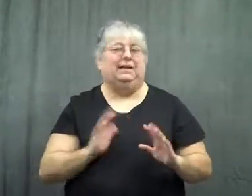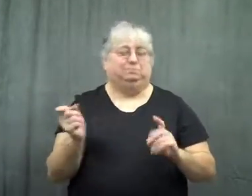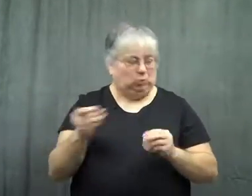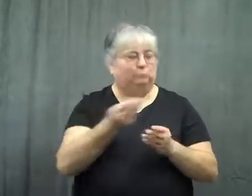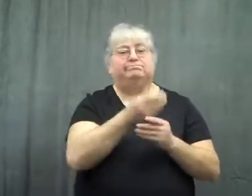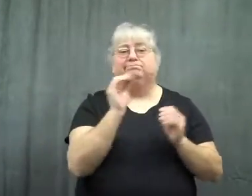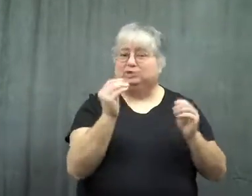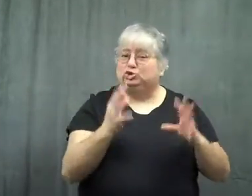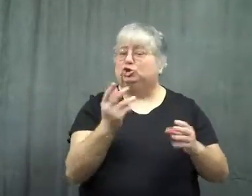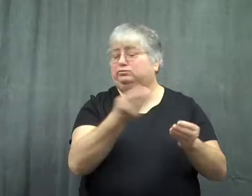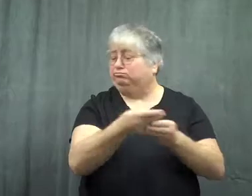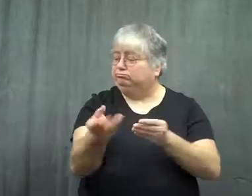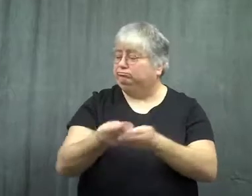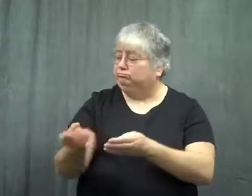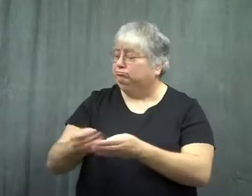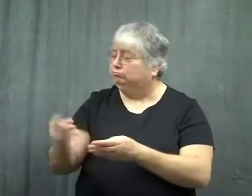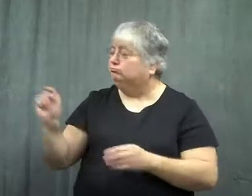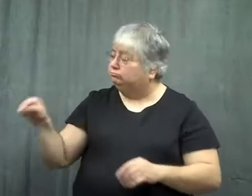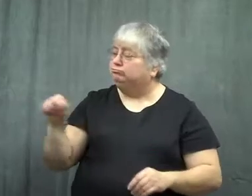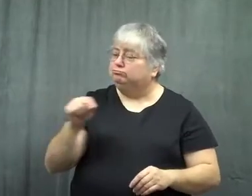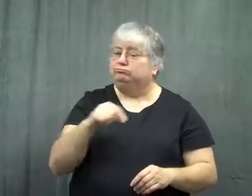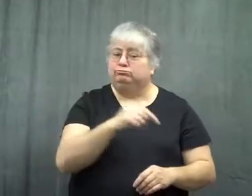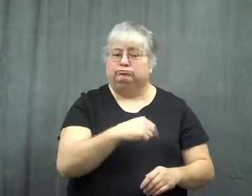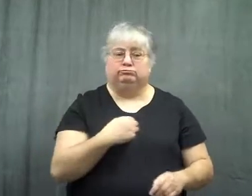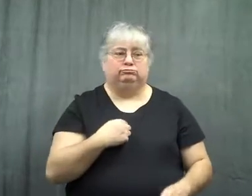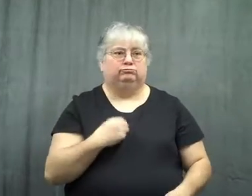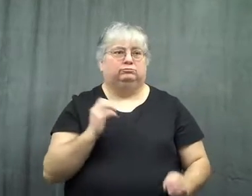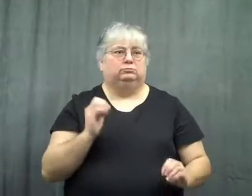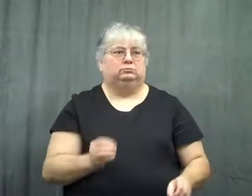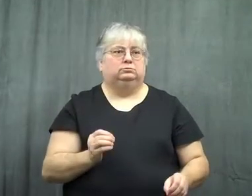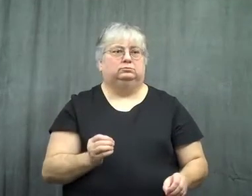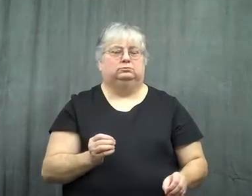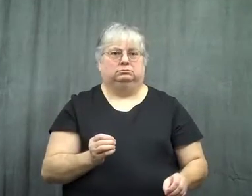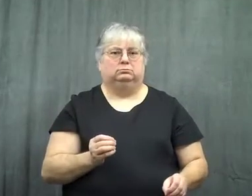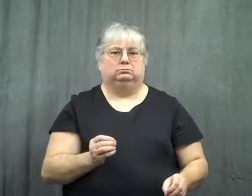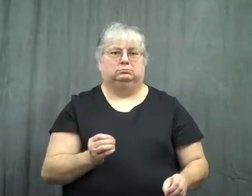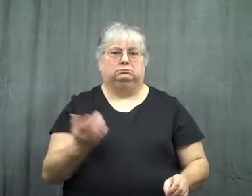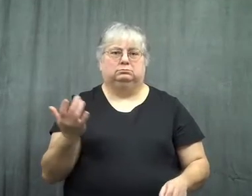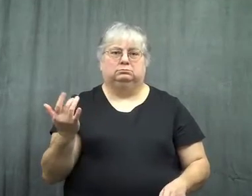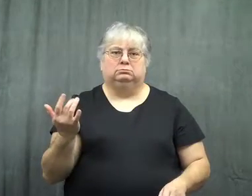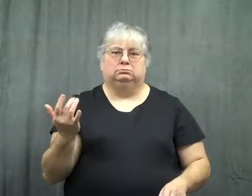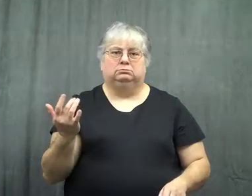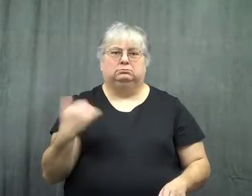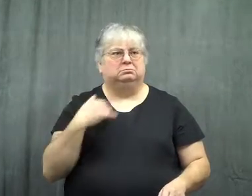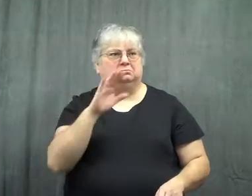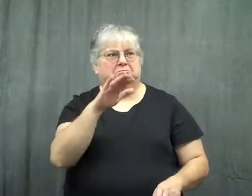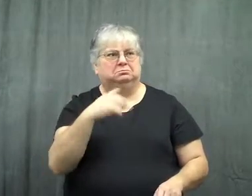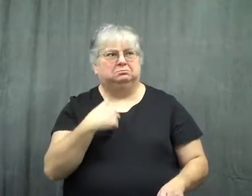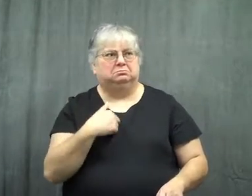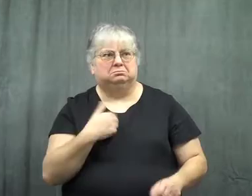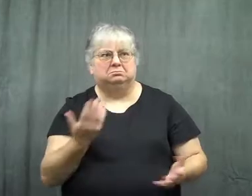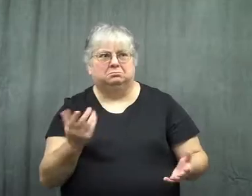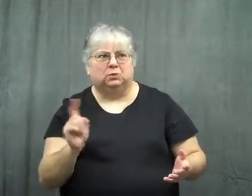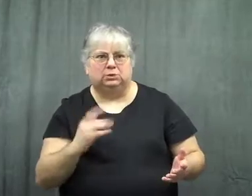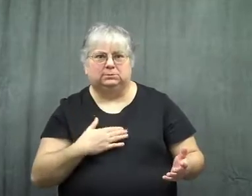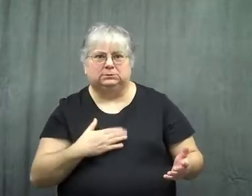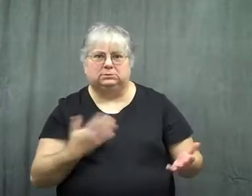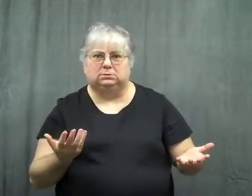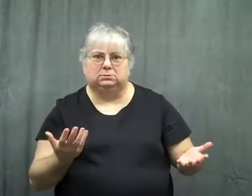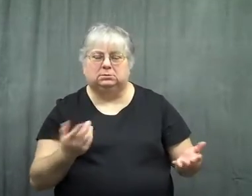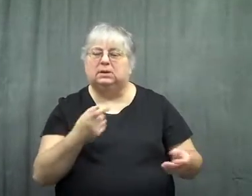The teacher handed them out, but I didn't get one. I asked where mine was.